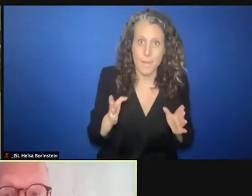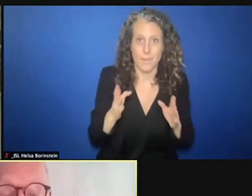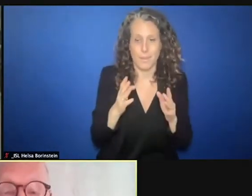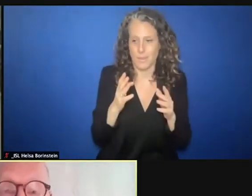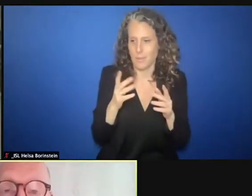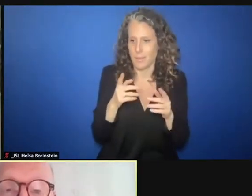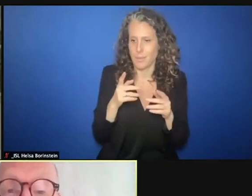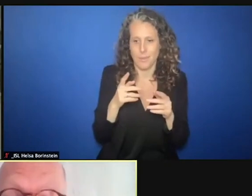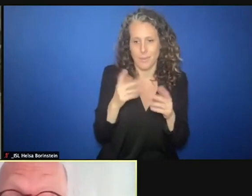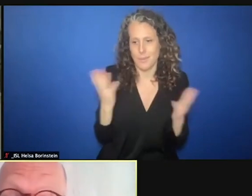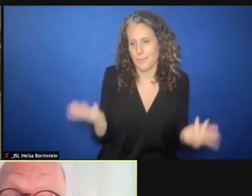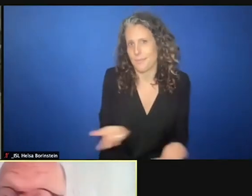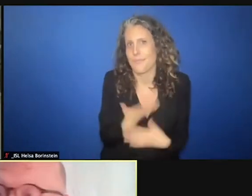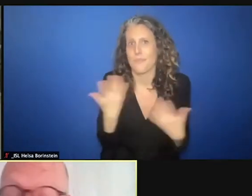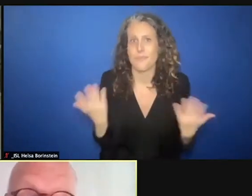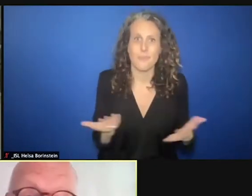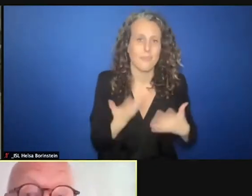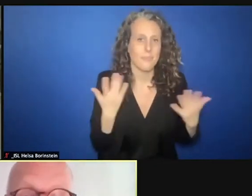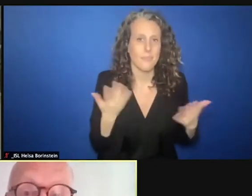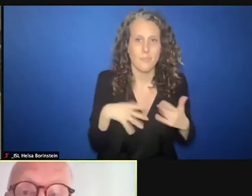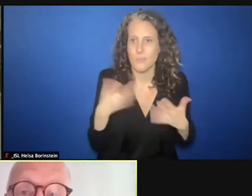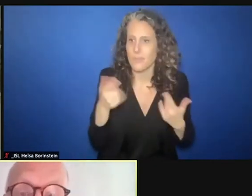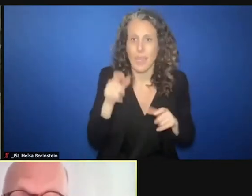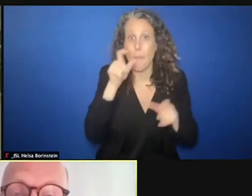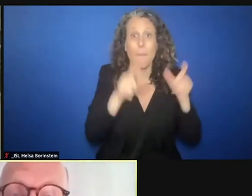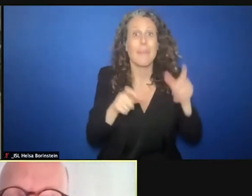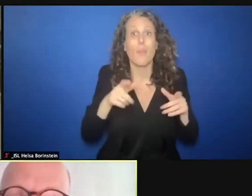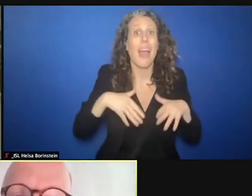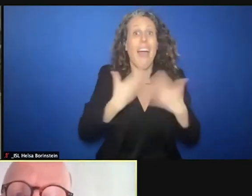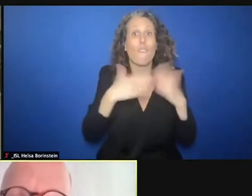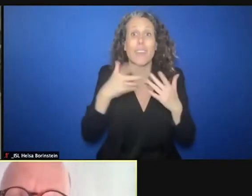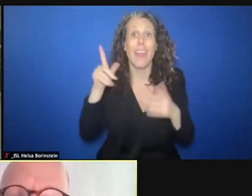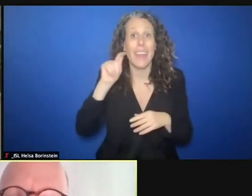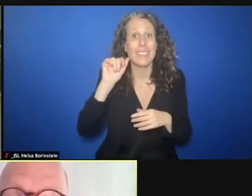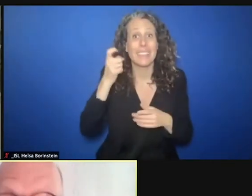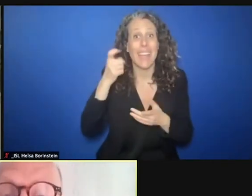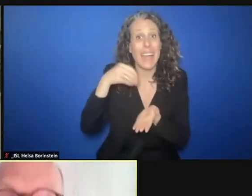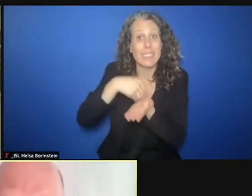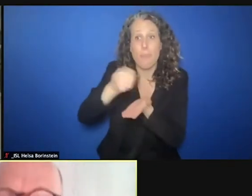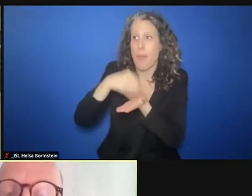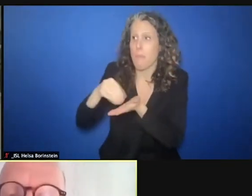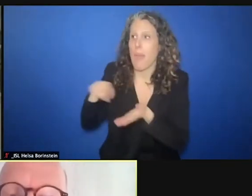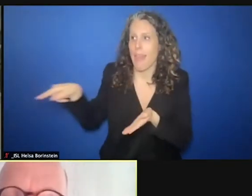in the end, the people in the street who pay with their taxes the money we can hopefully